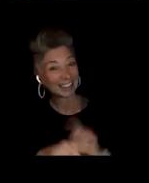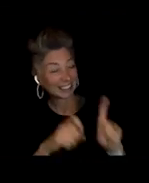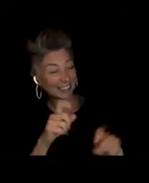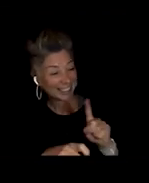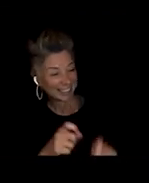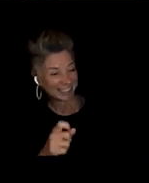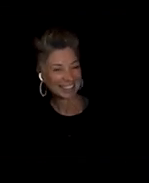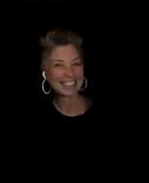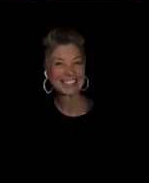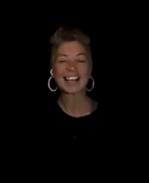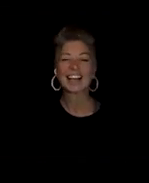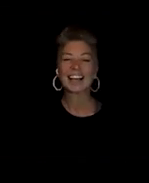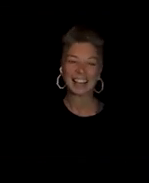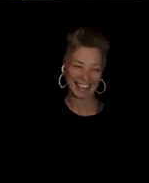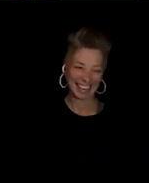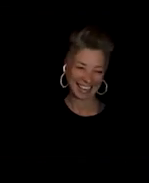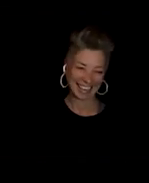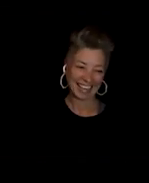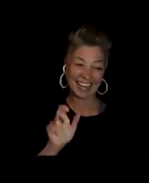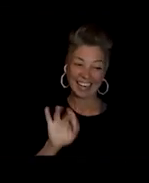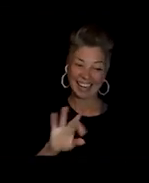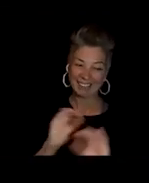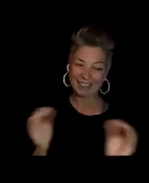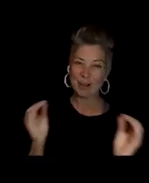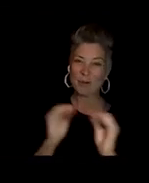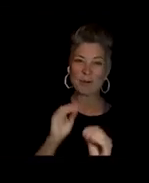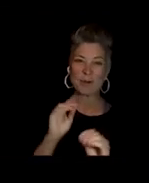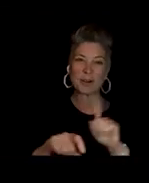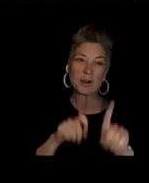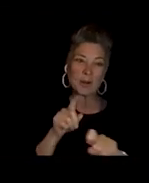Oh, if there are no other questions or comments, we should do a go round of gratitude.